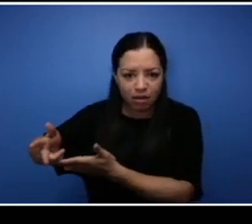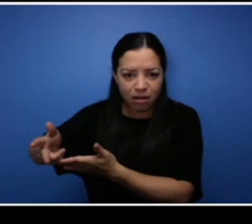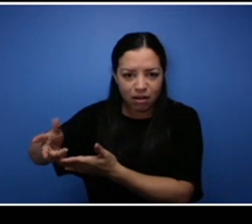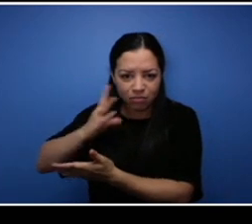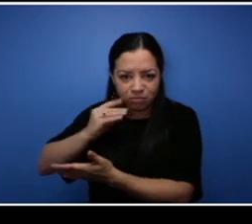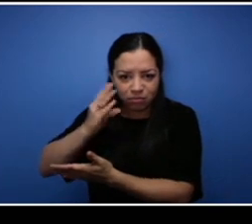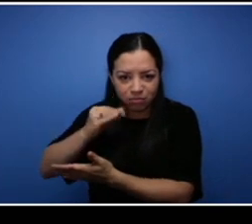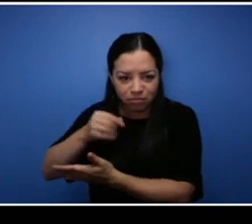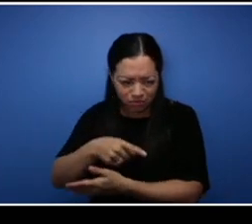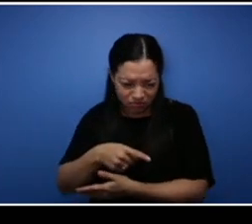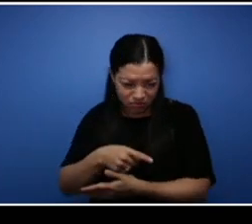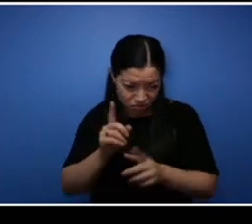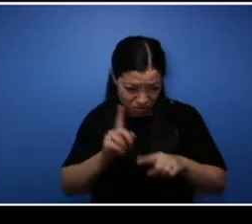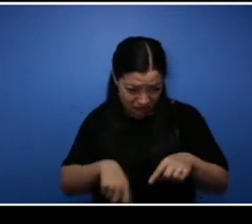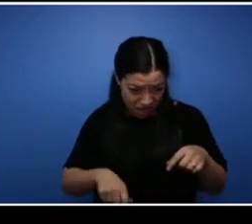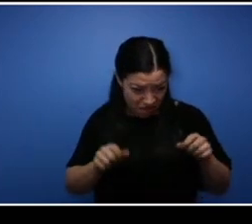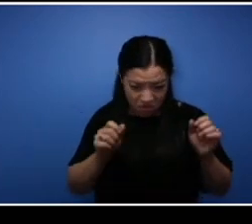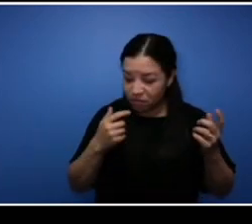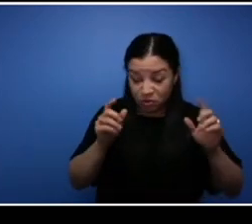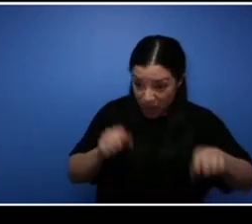know they basically said well look we're not giving you both contracts, we're going to